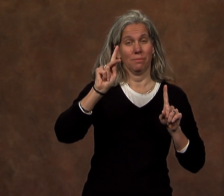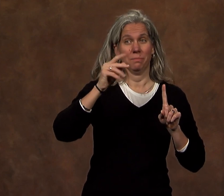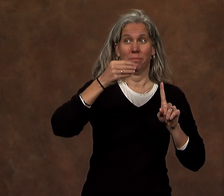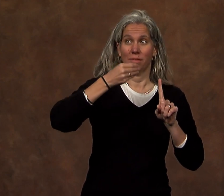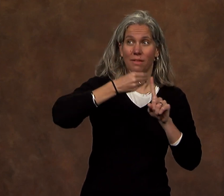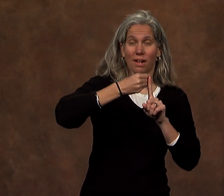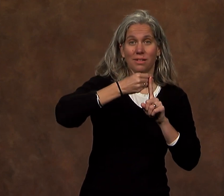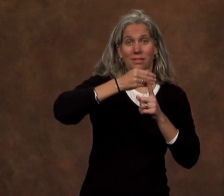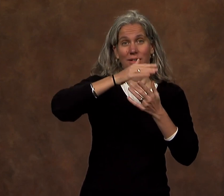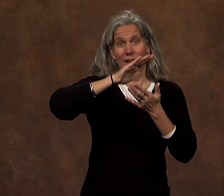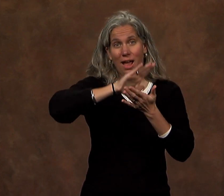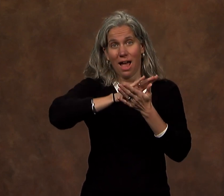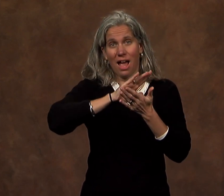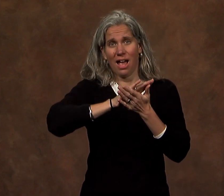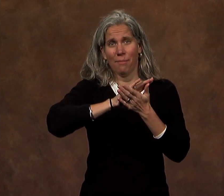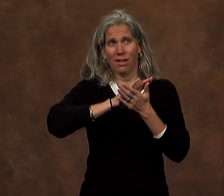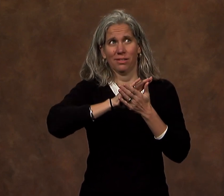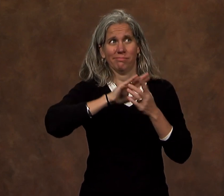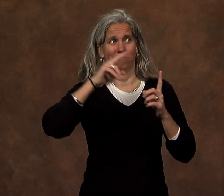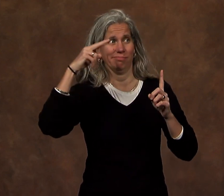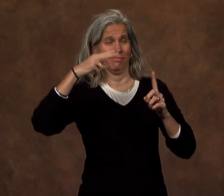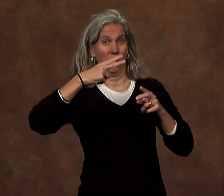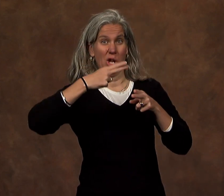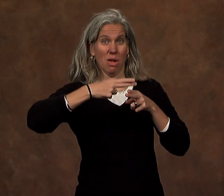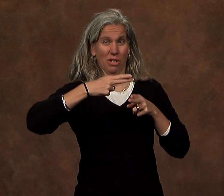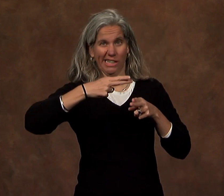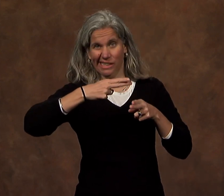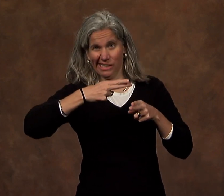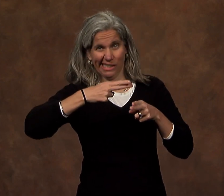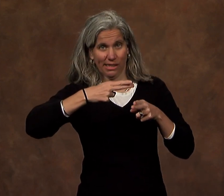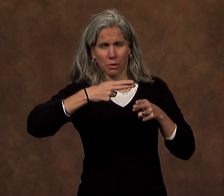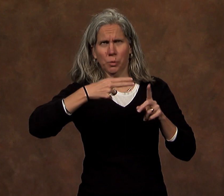financially, academically, and in many other ways -